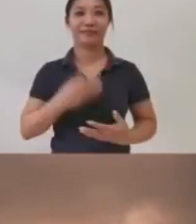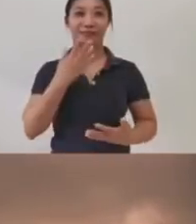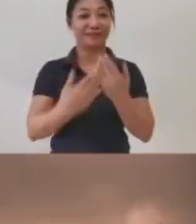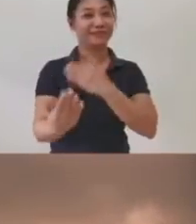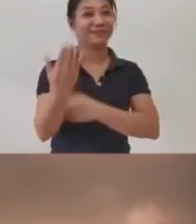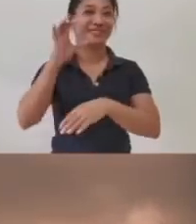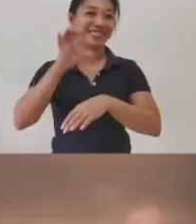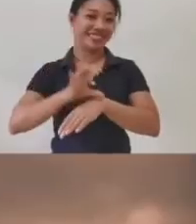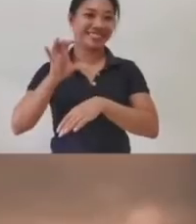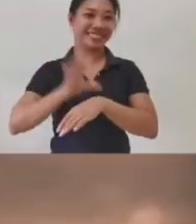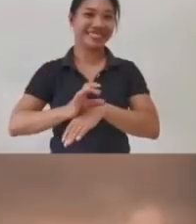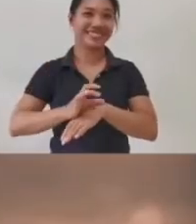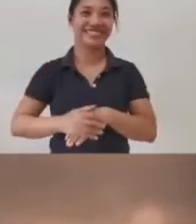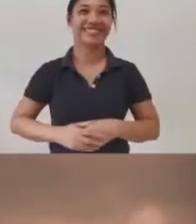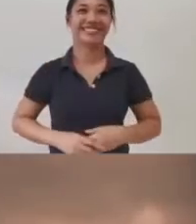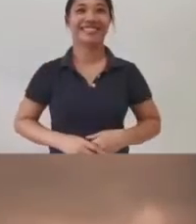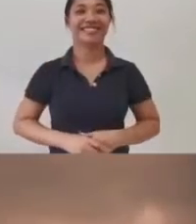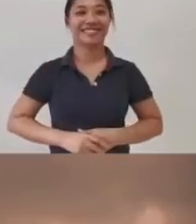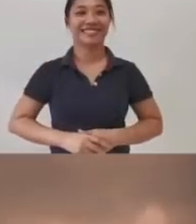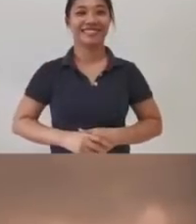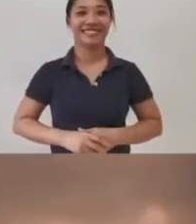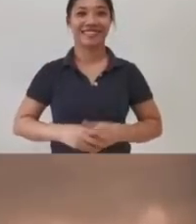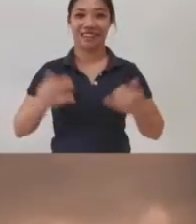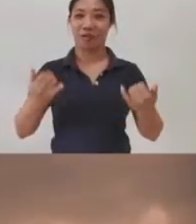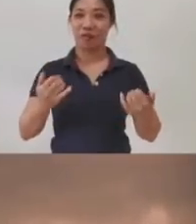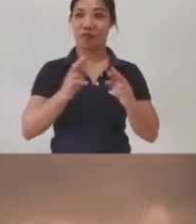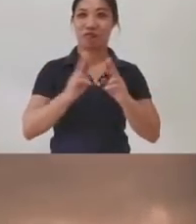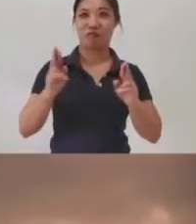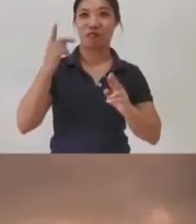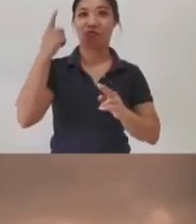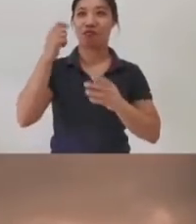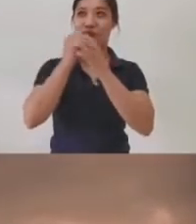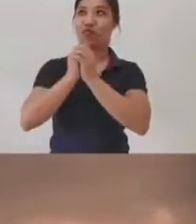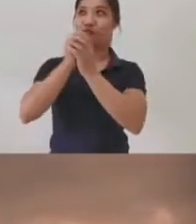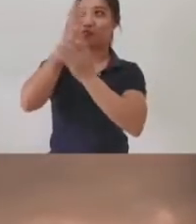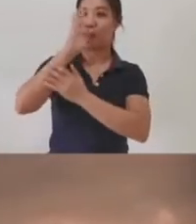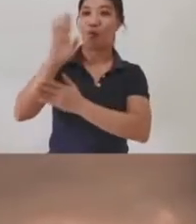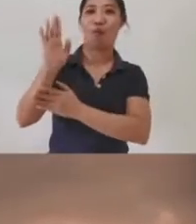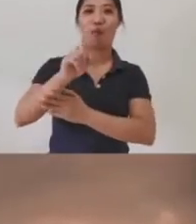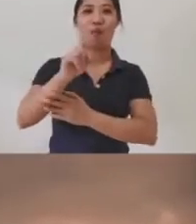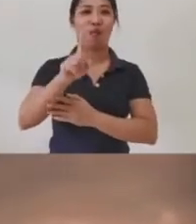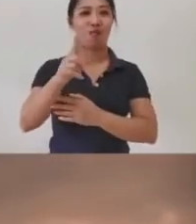Good morning, church. Let's get ready to worship God wherever you are -